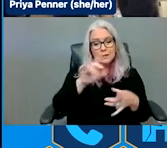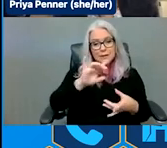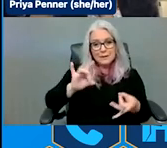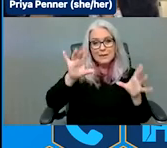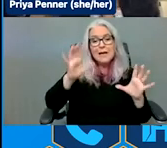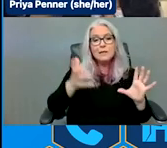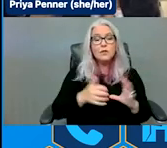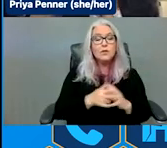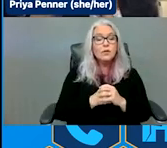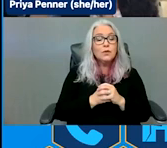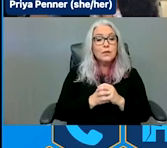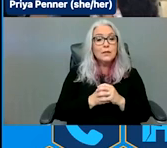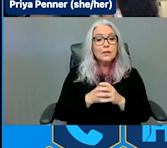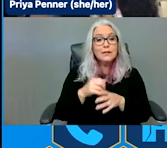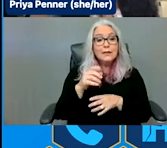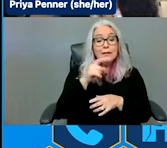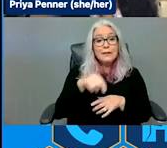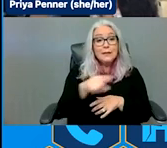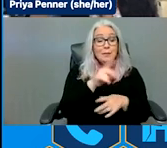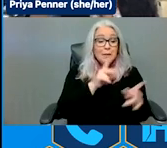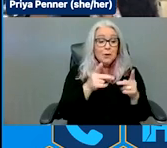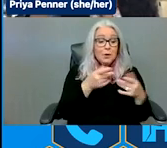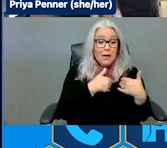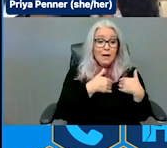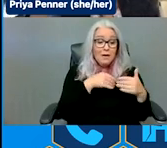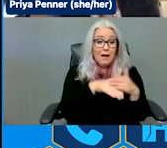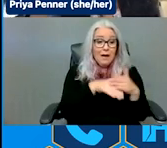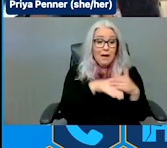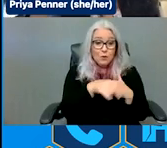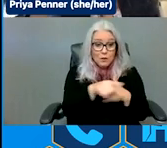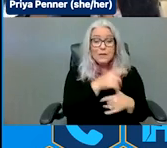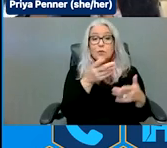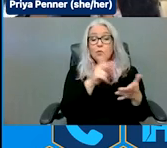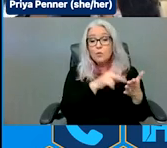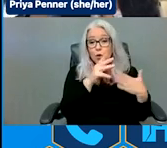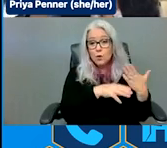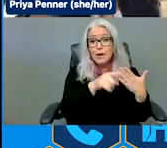these disaster-related programs and services and that